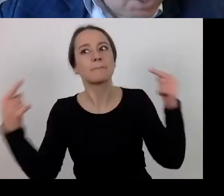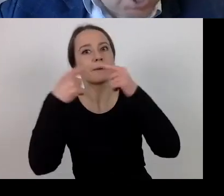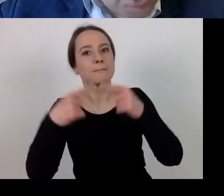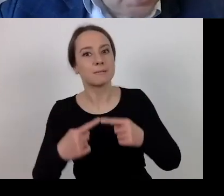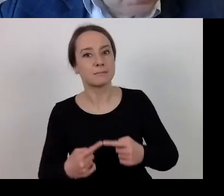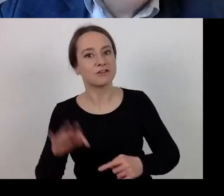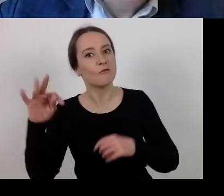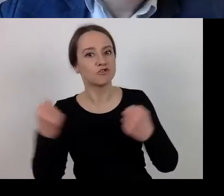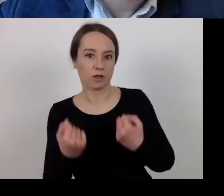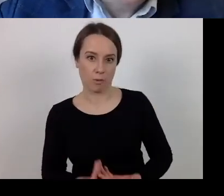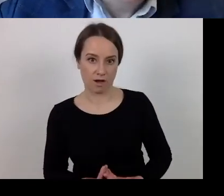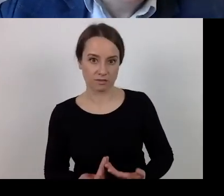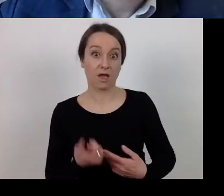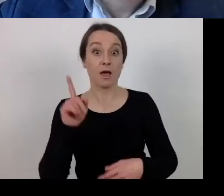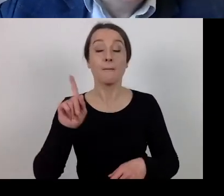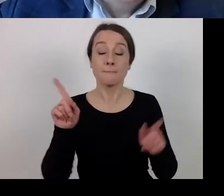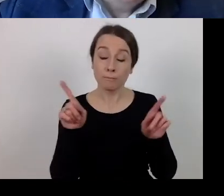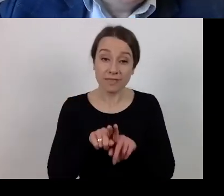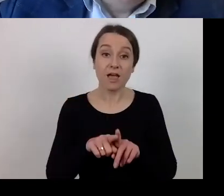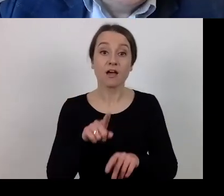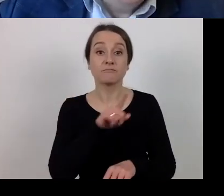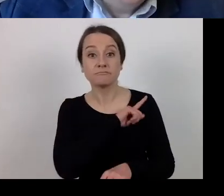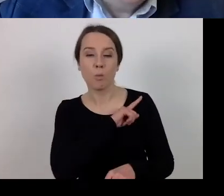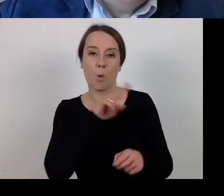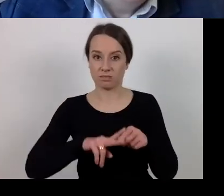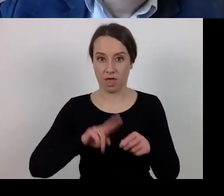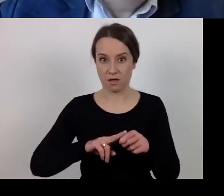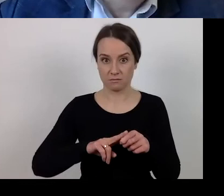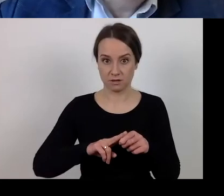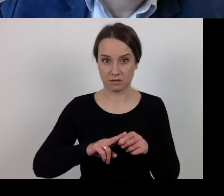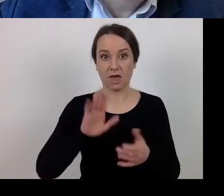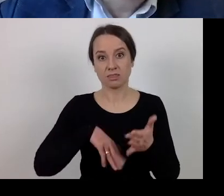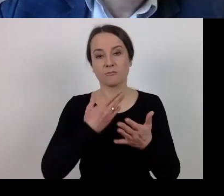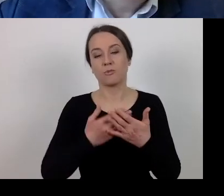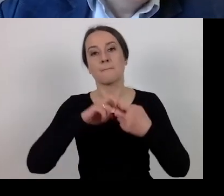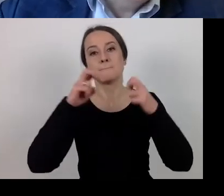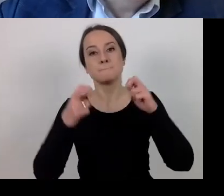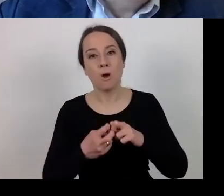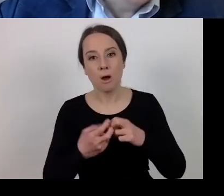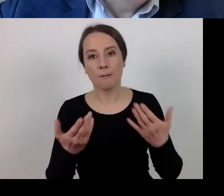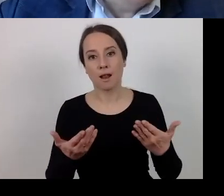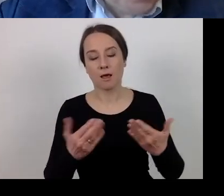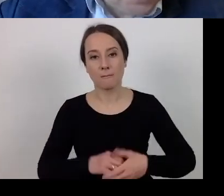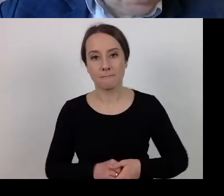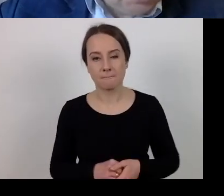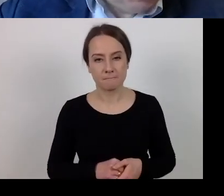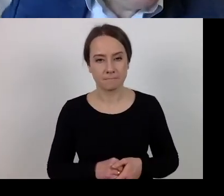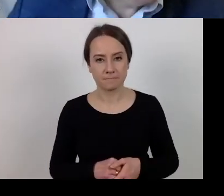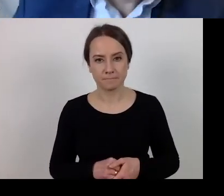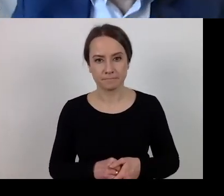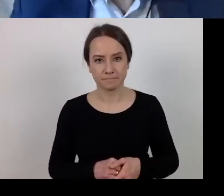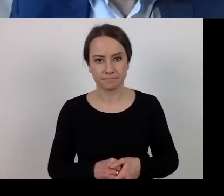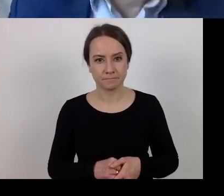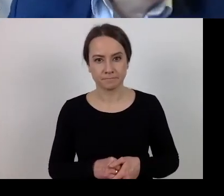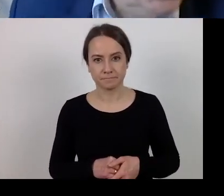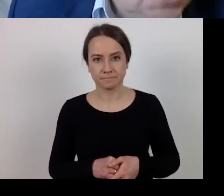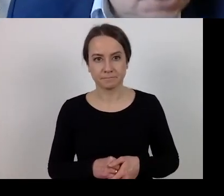That was relevant when there was a problem